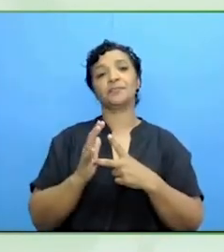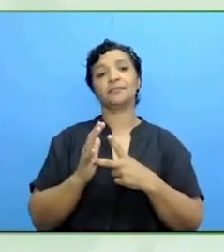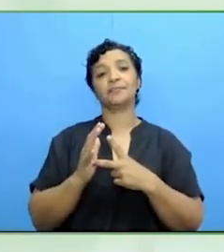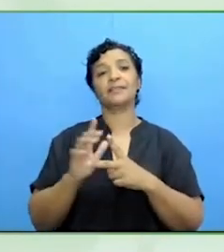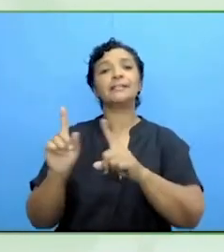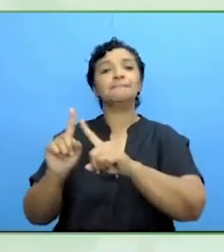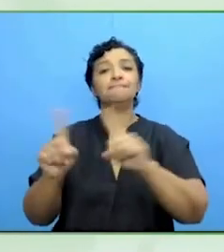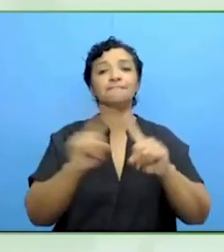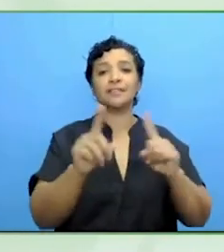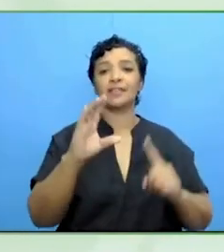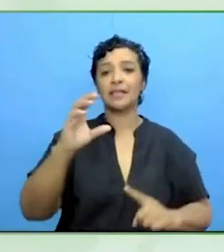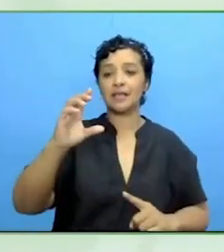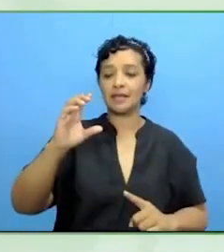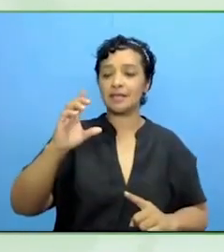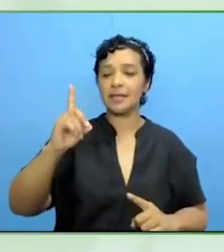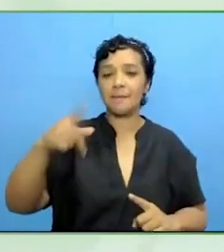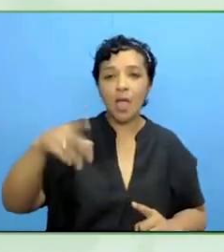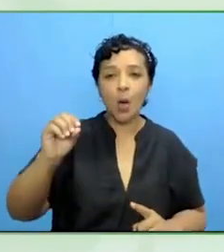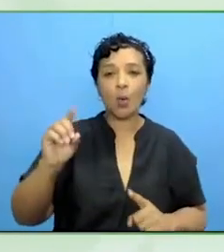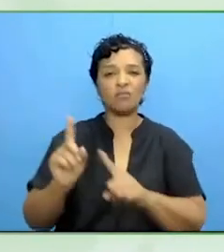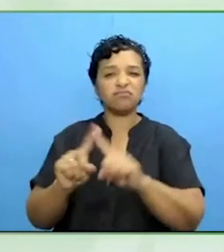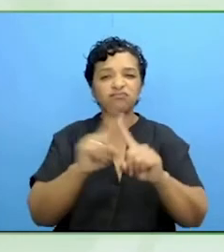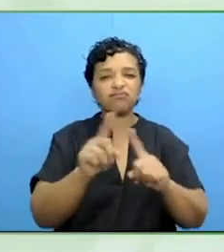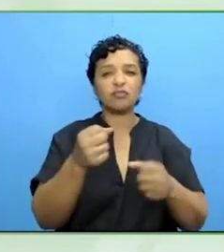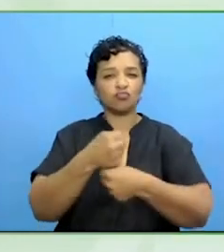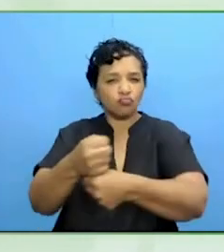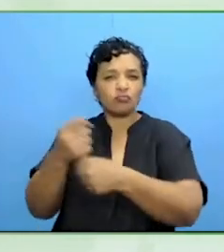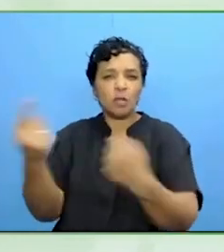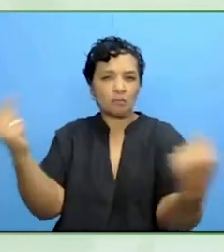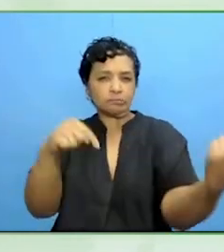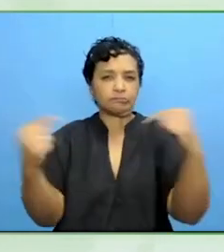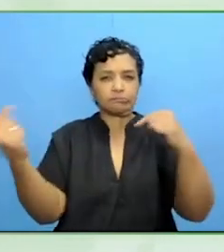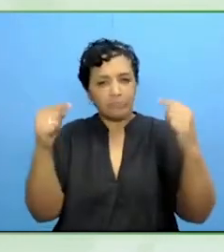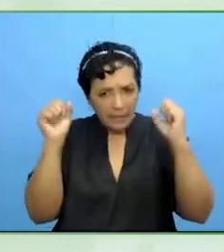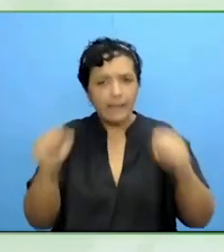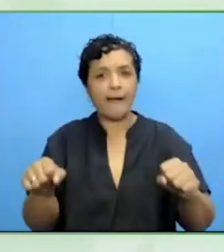I just described, participants, and we will look into the difficulties